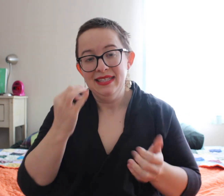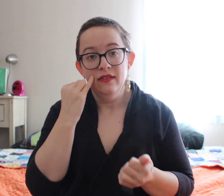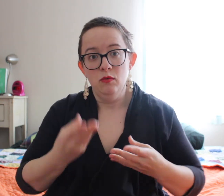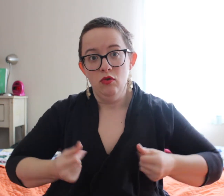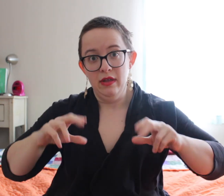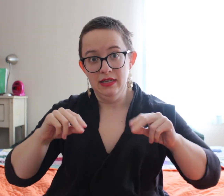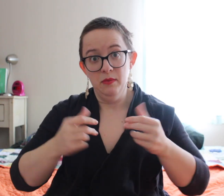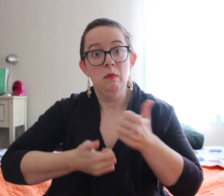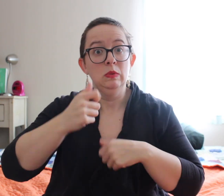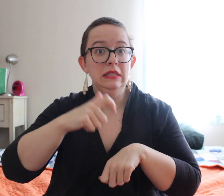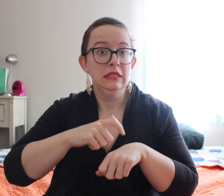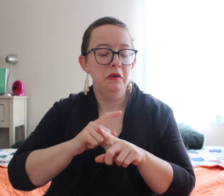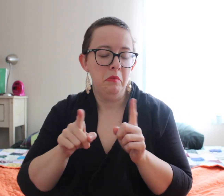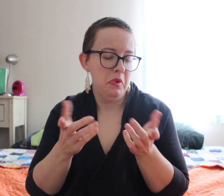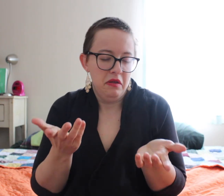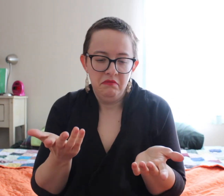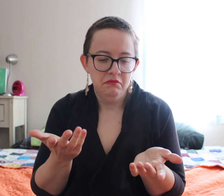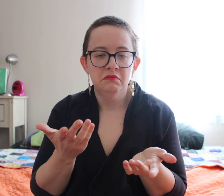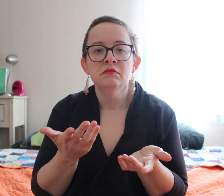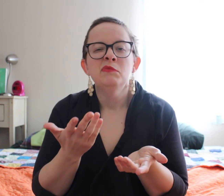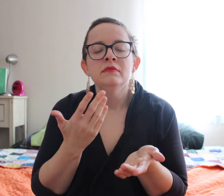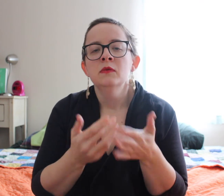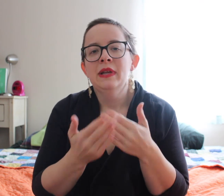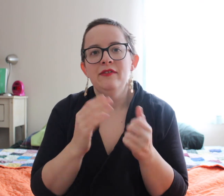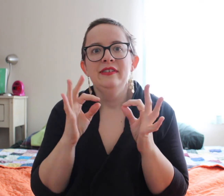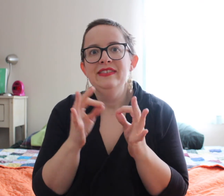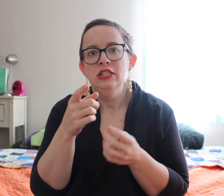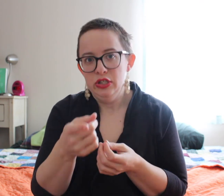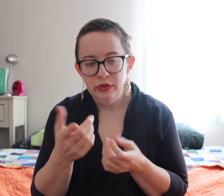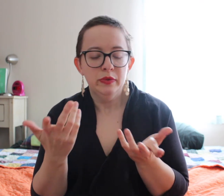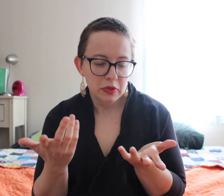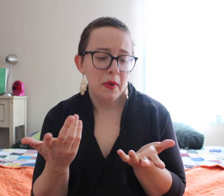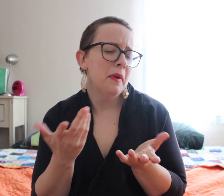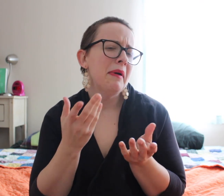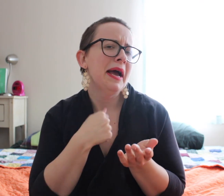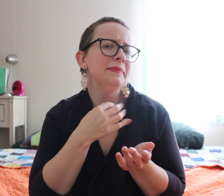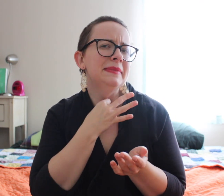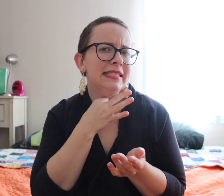and I mean you'll save more money obviously if you use cloth diapers most of the time. But whatever fits you.